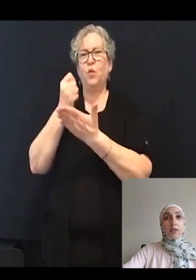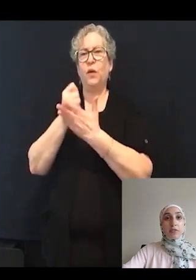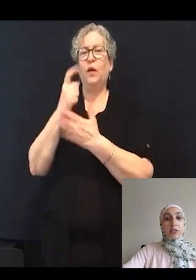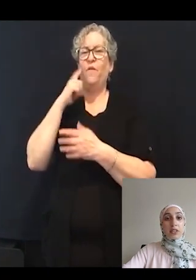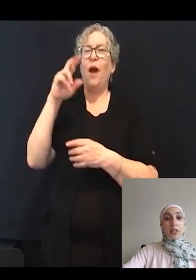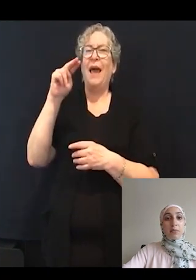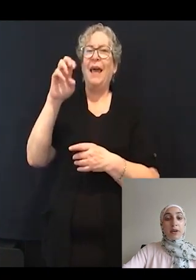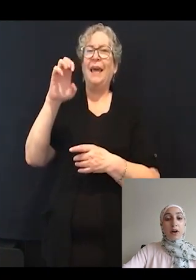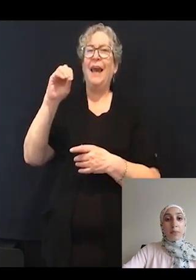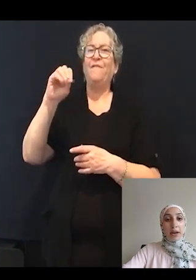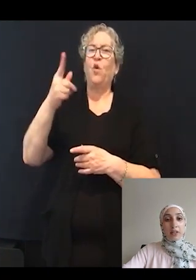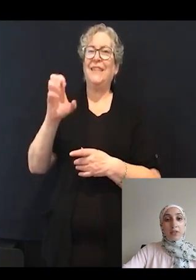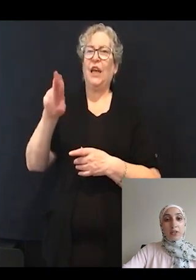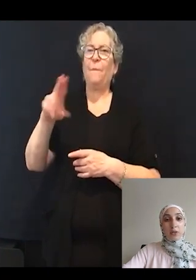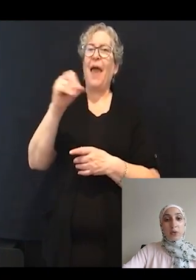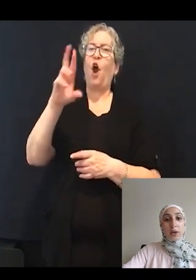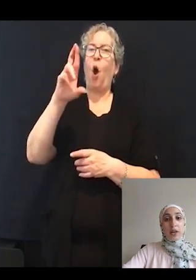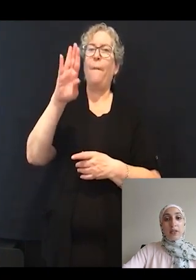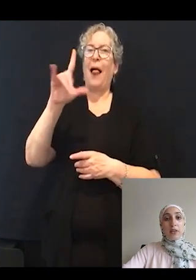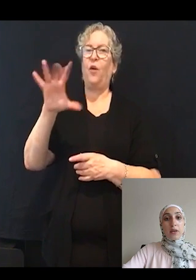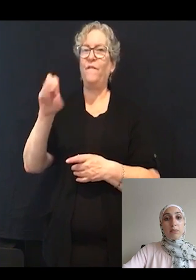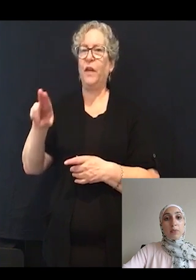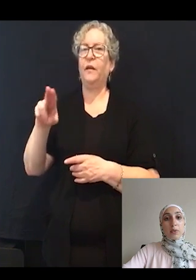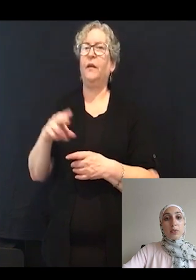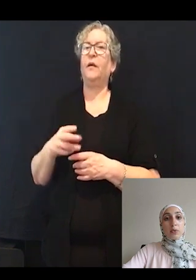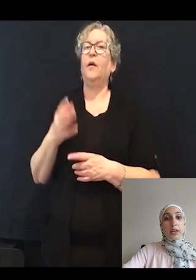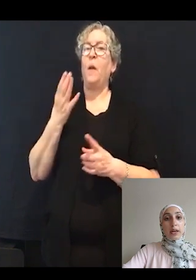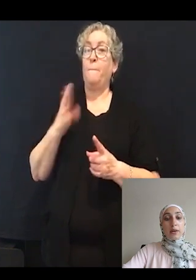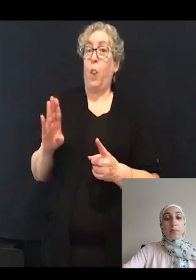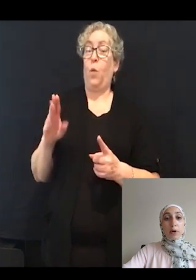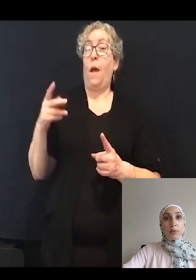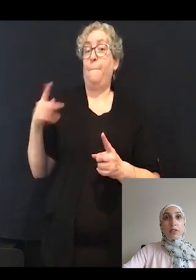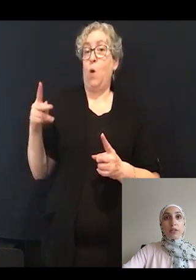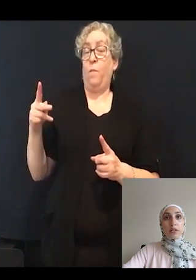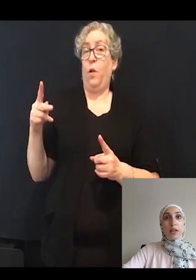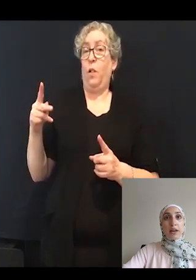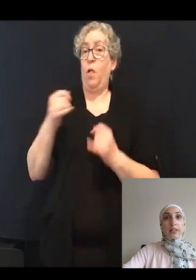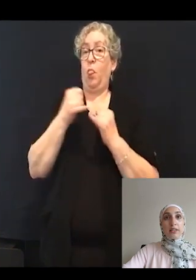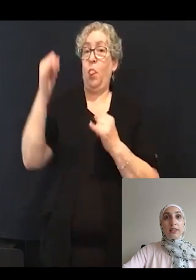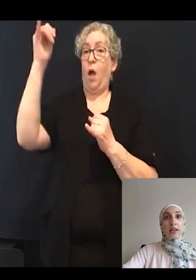and R-baclofen-- so the blue and purple lines--